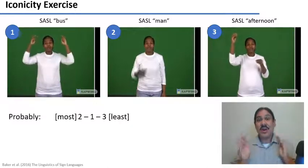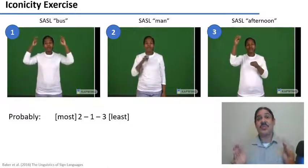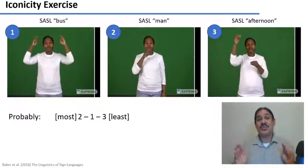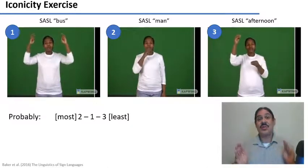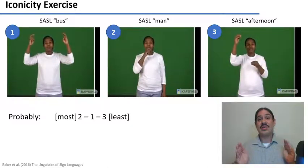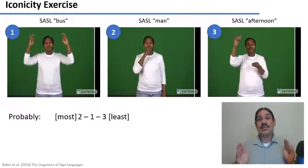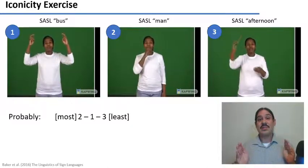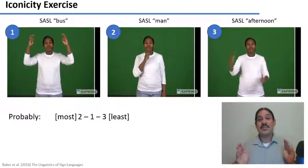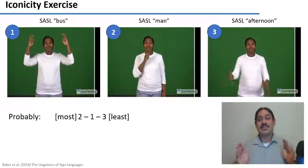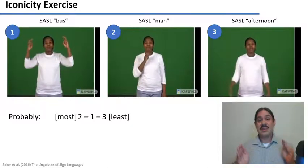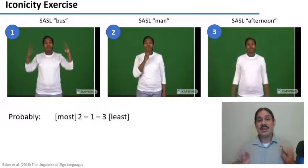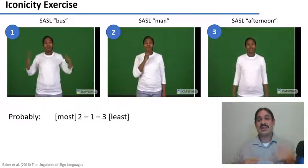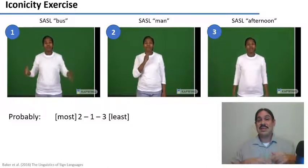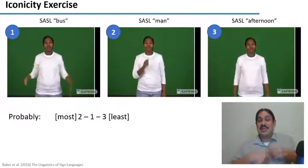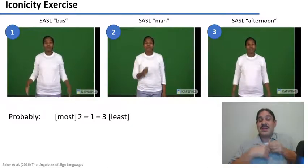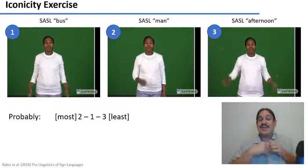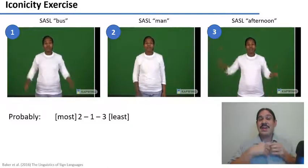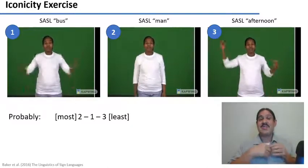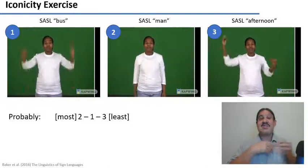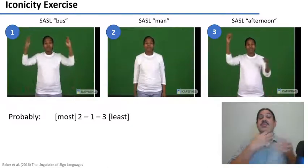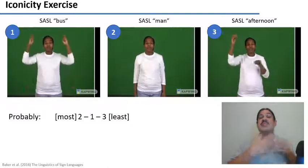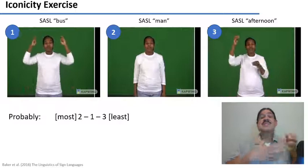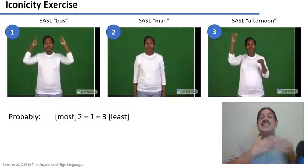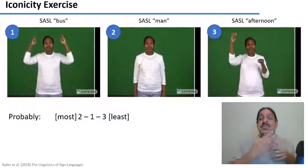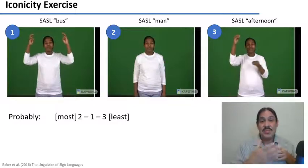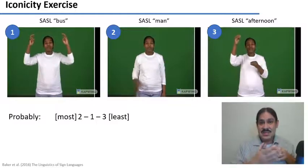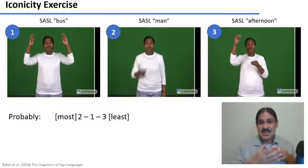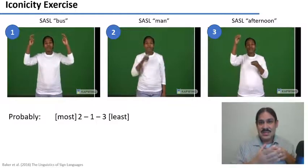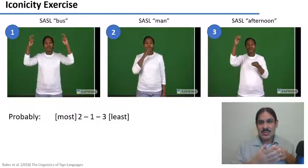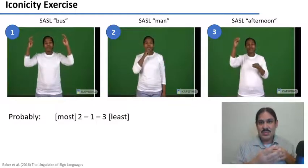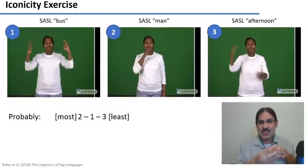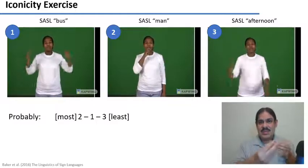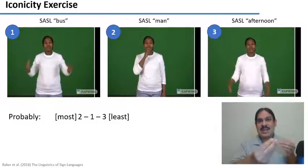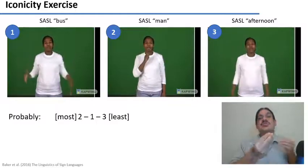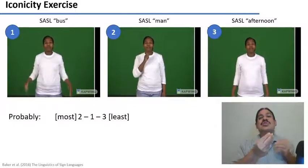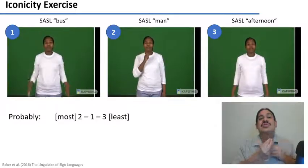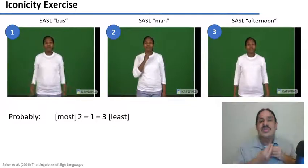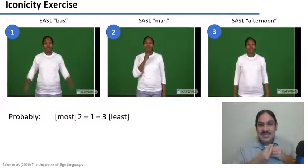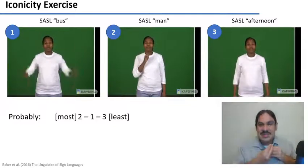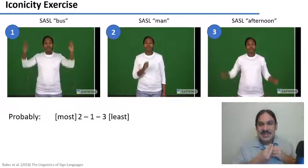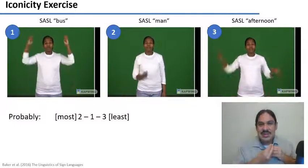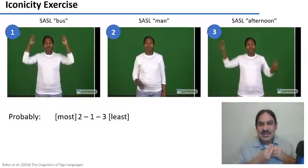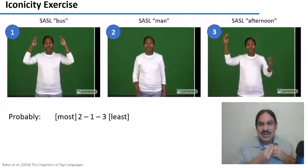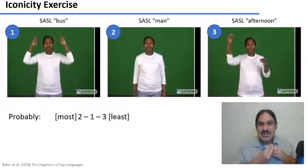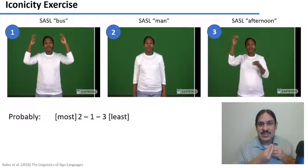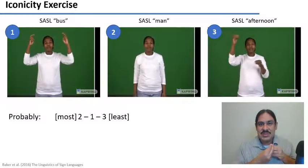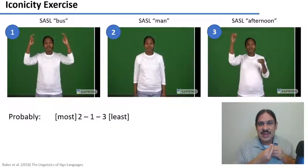it is interpreted through the phonology of the sign language makes it